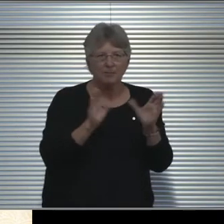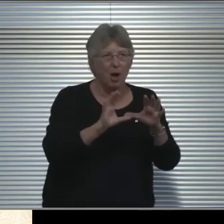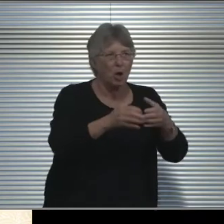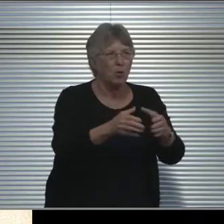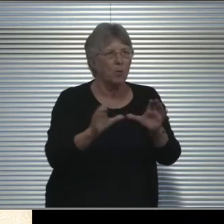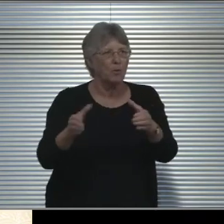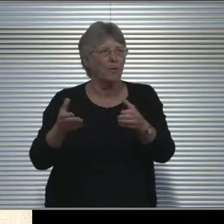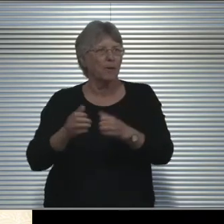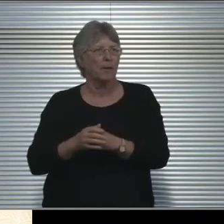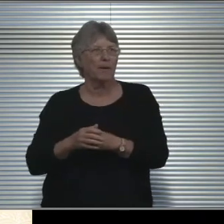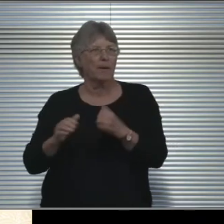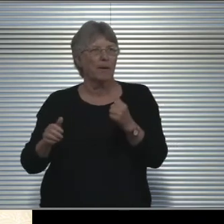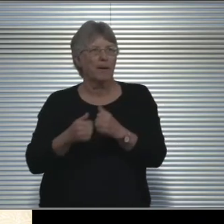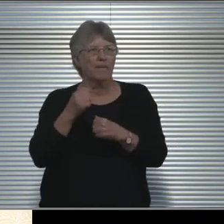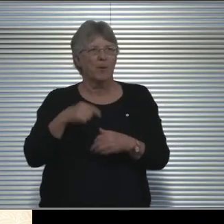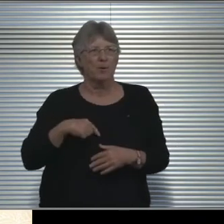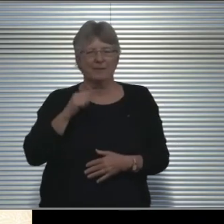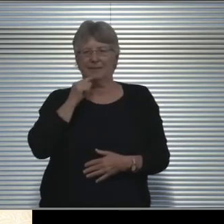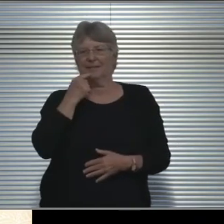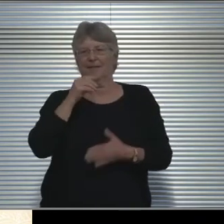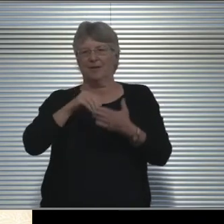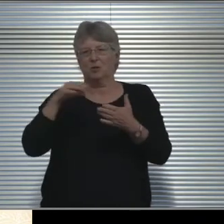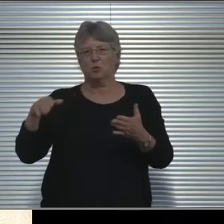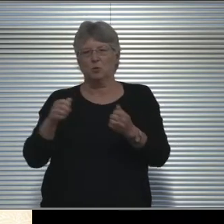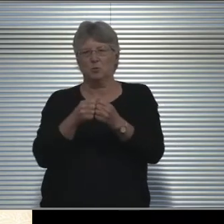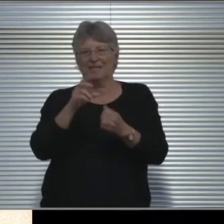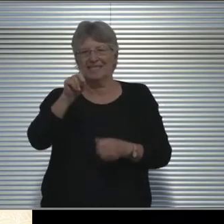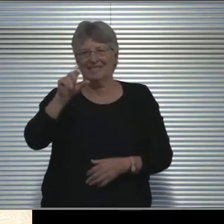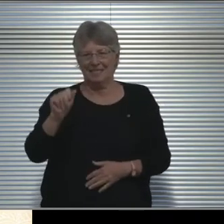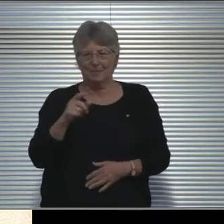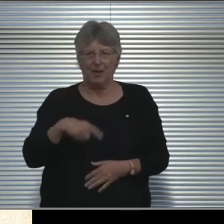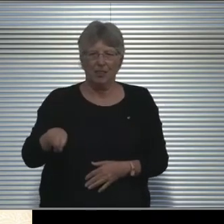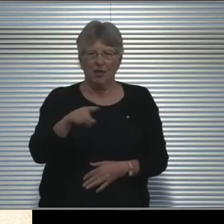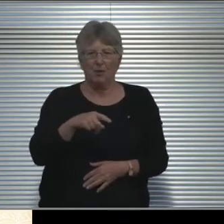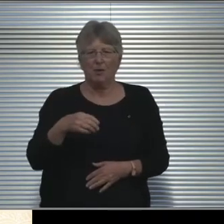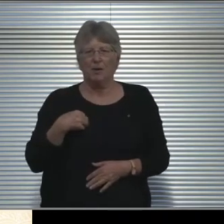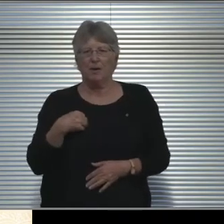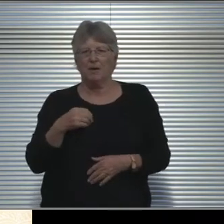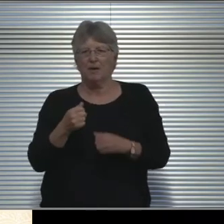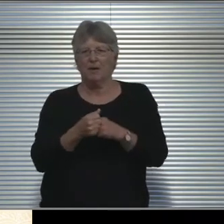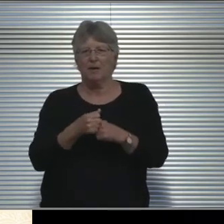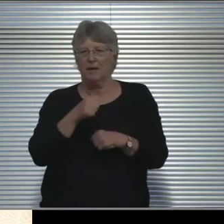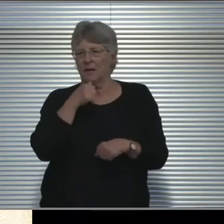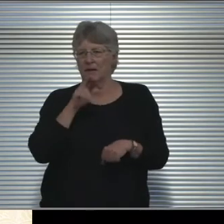are our most severe students with disabilities, those who are just not learning. I know we have some parents